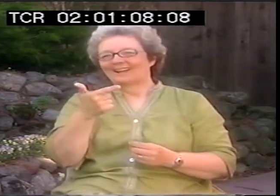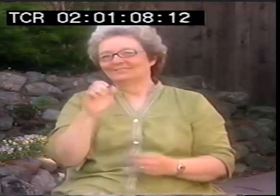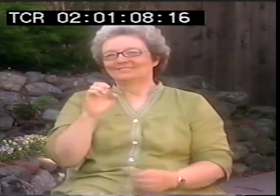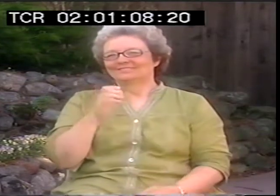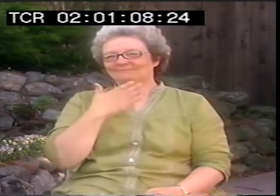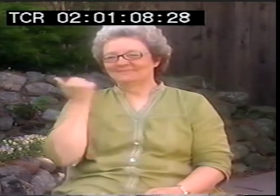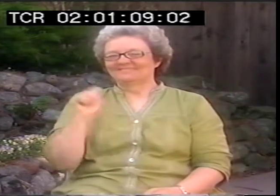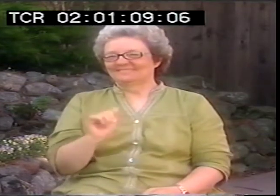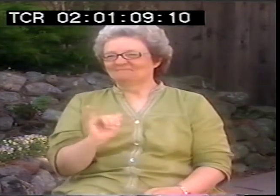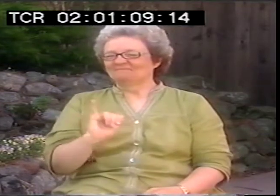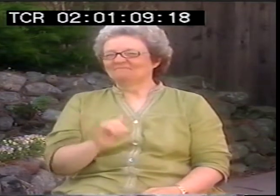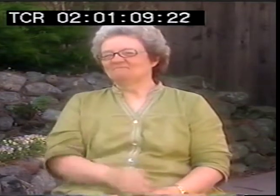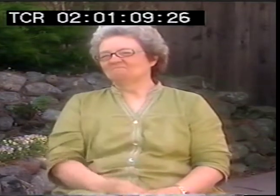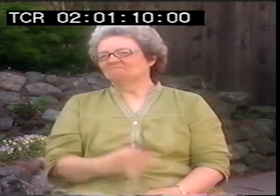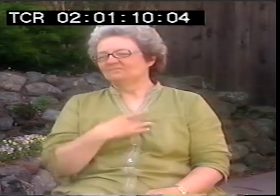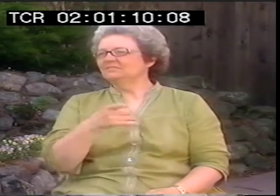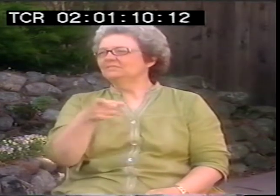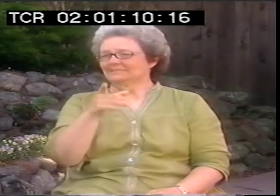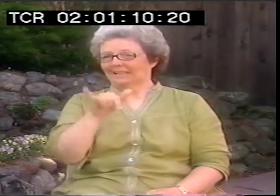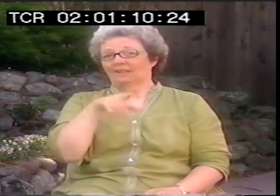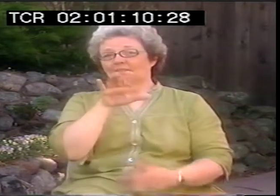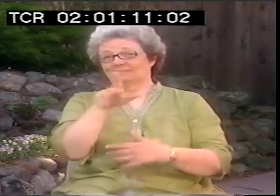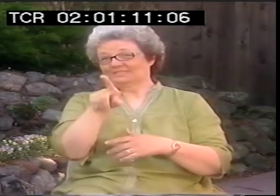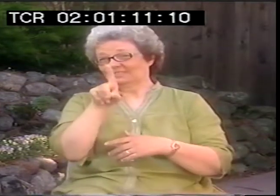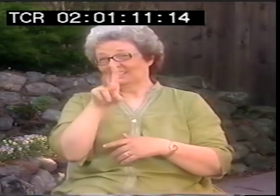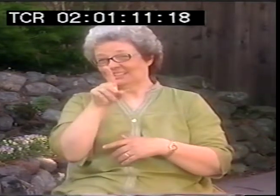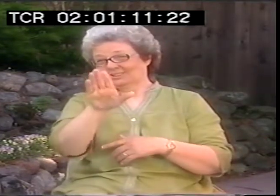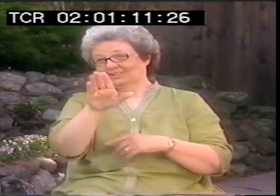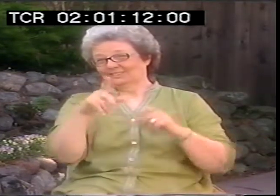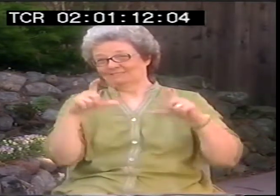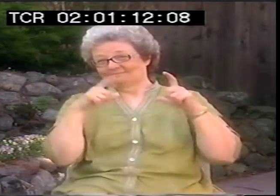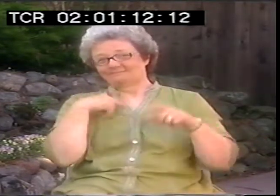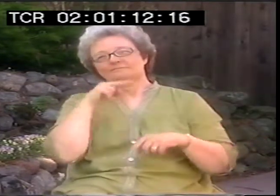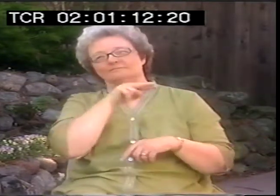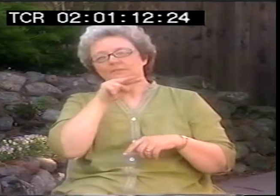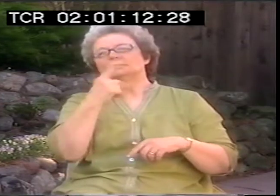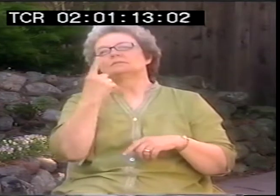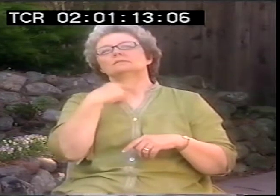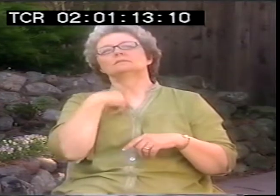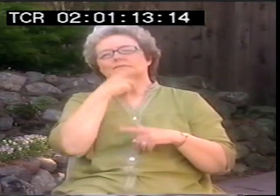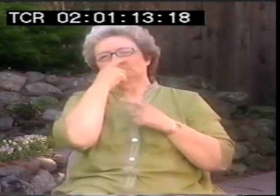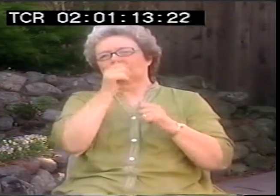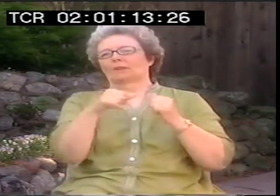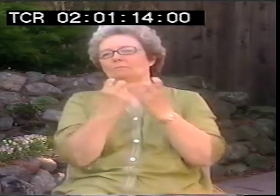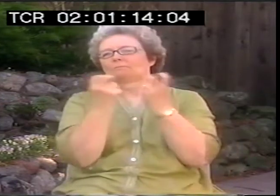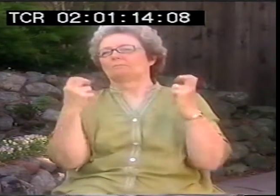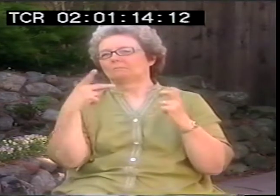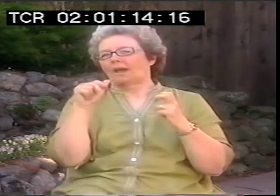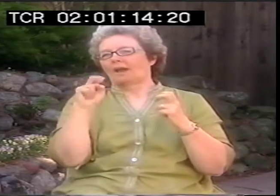It gets better and better like wine ages. So that sampler you sent me I thought